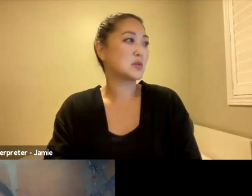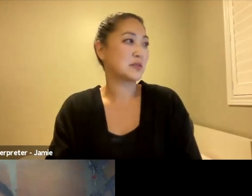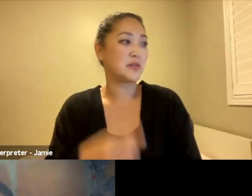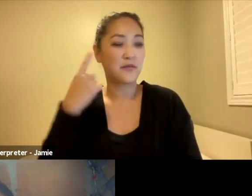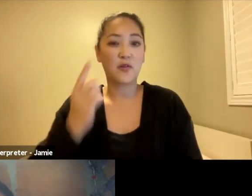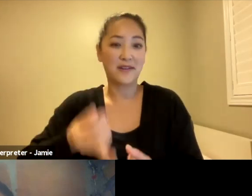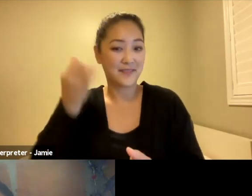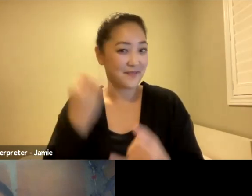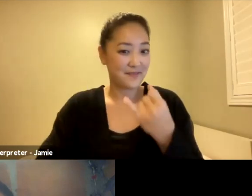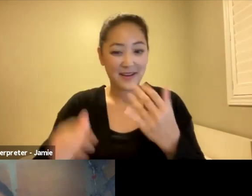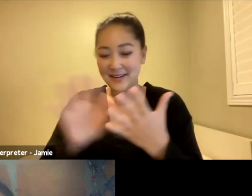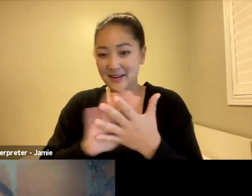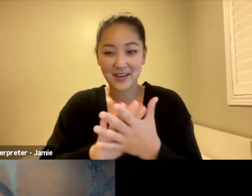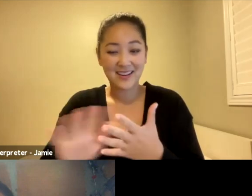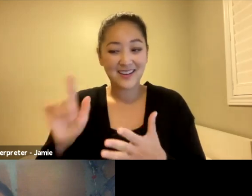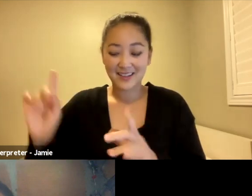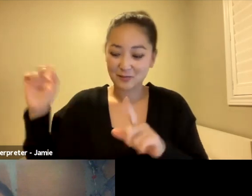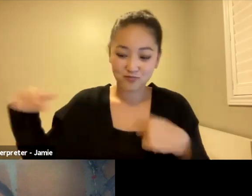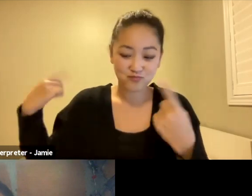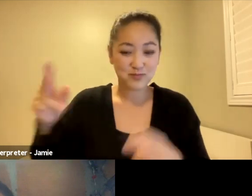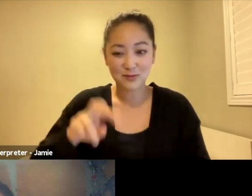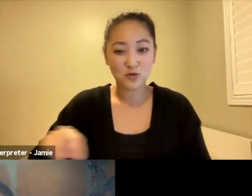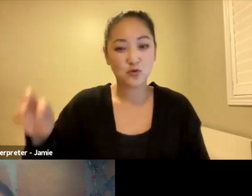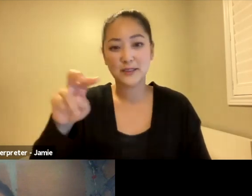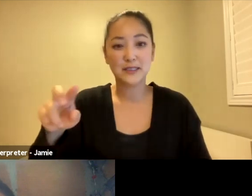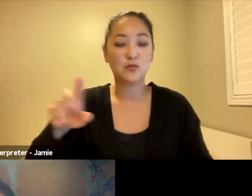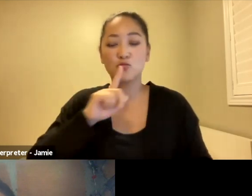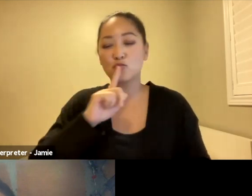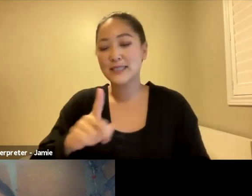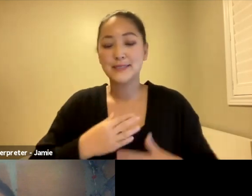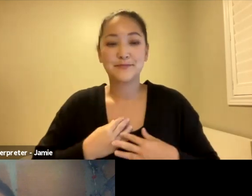This whole journey has been truly incredible and very inspiring. I just want to say, miikwehc,